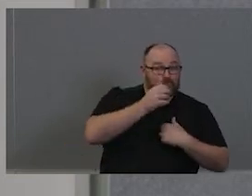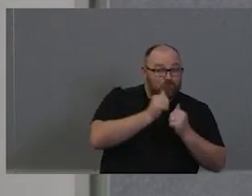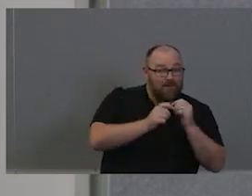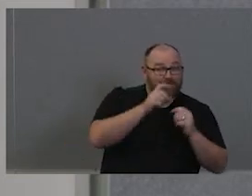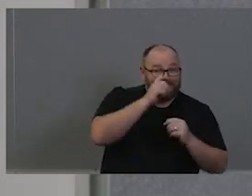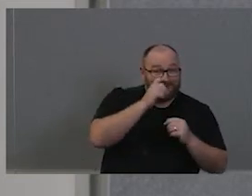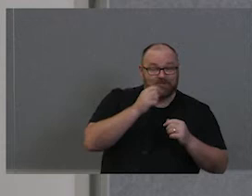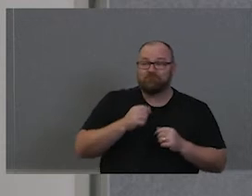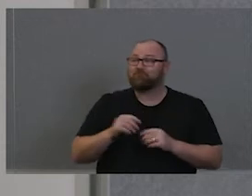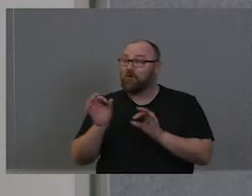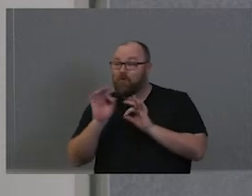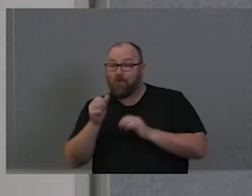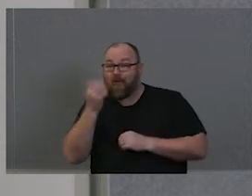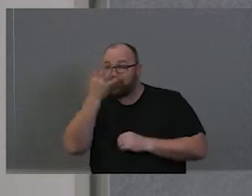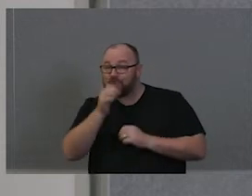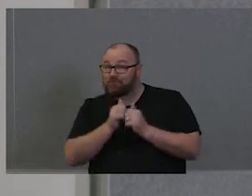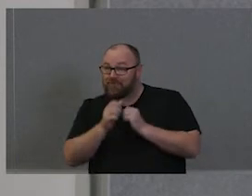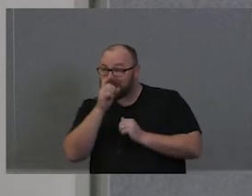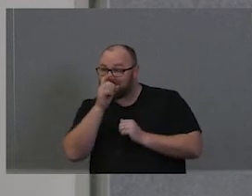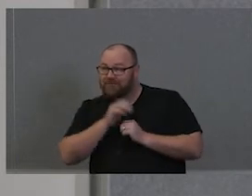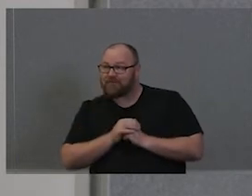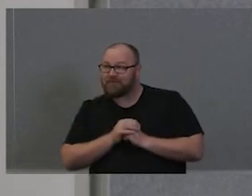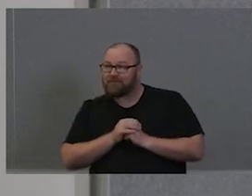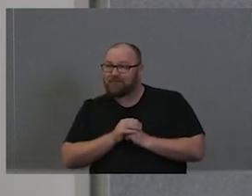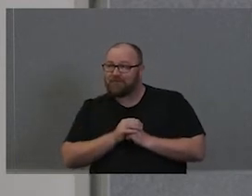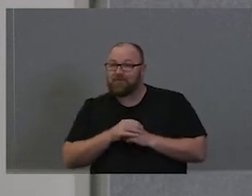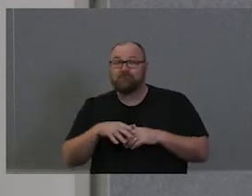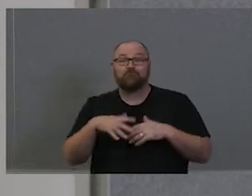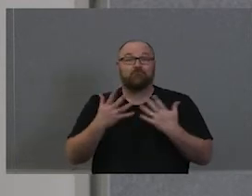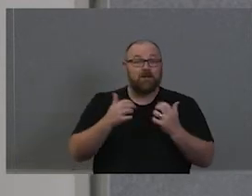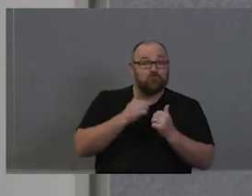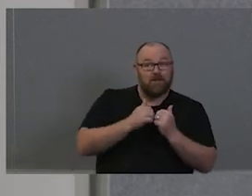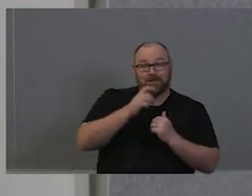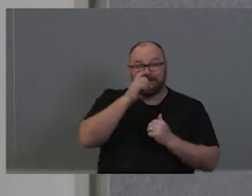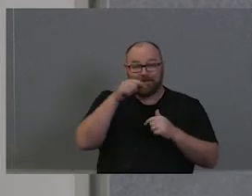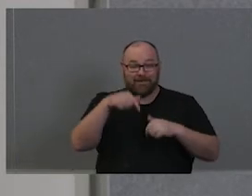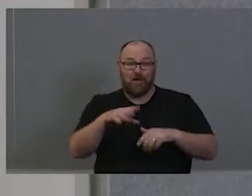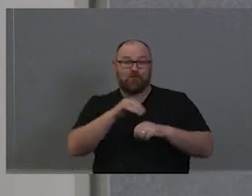non-Aboriginal brothers and sisters. We have any brothers and sisters here from the Torres Strait or